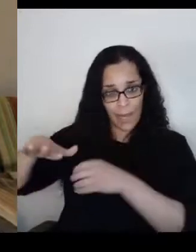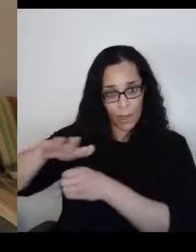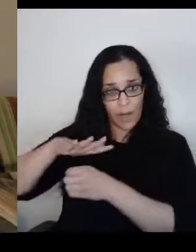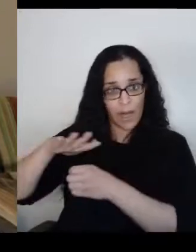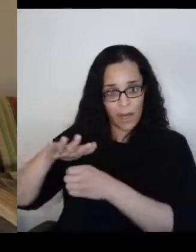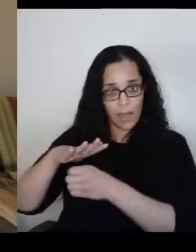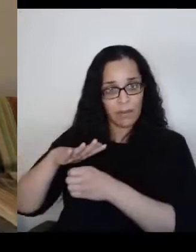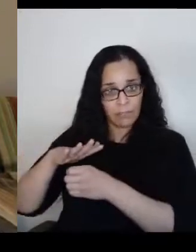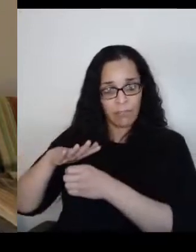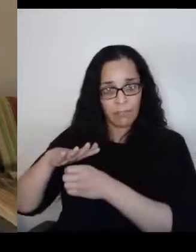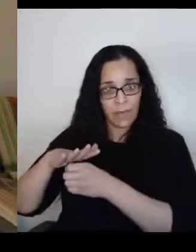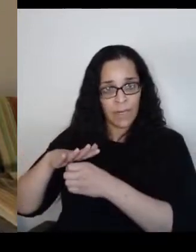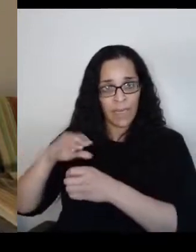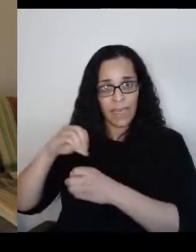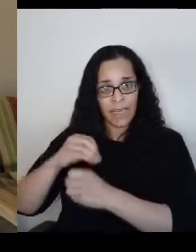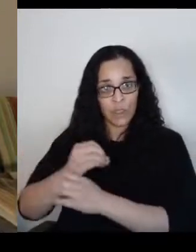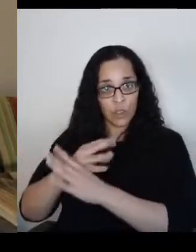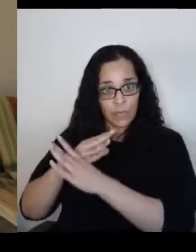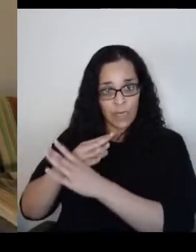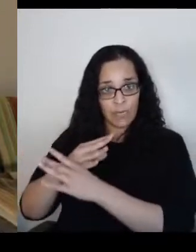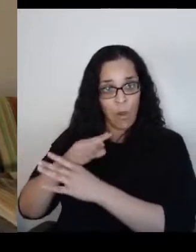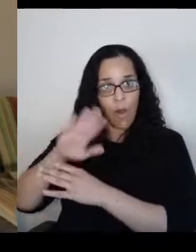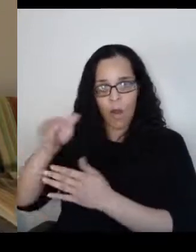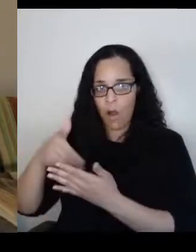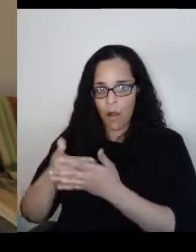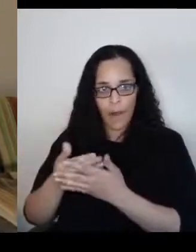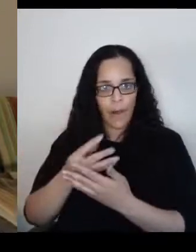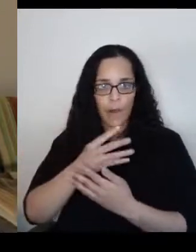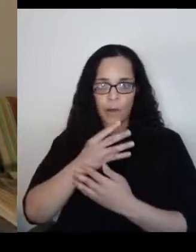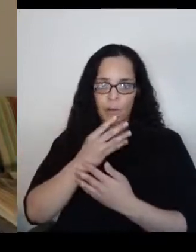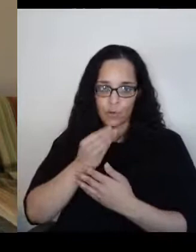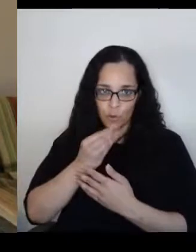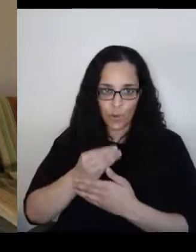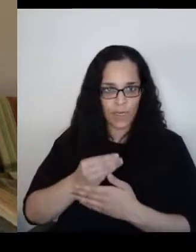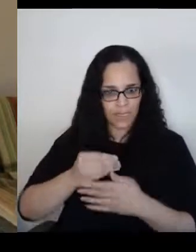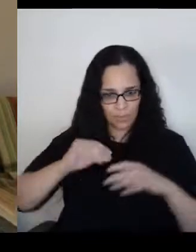all the Jews were rounded up in 1940